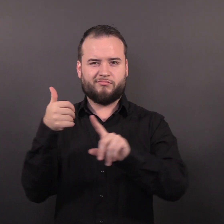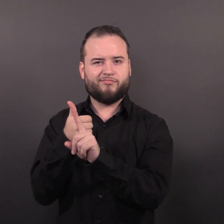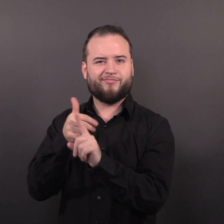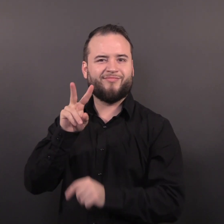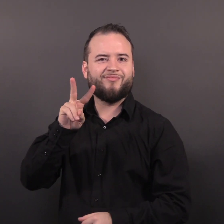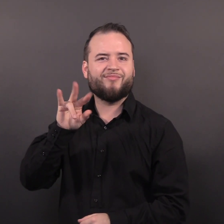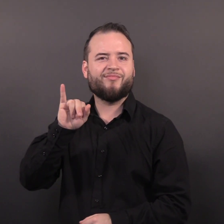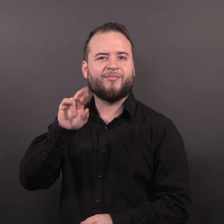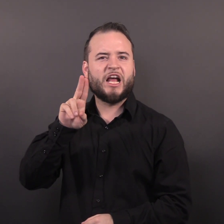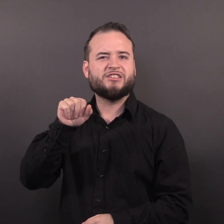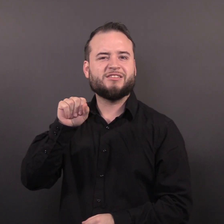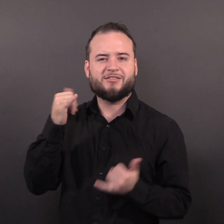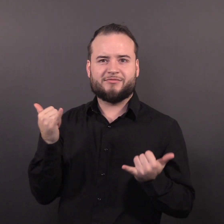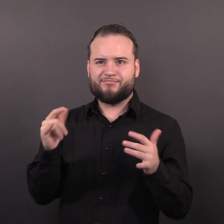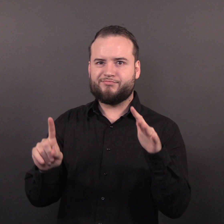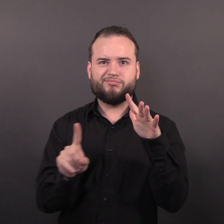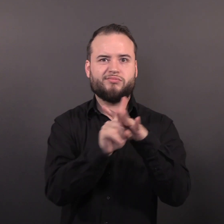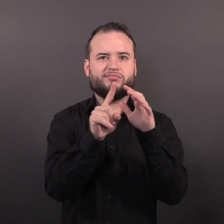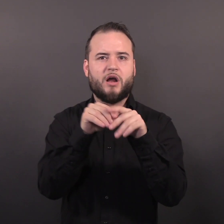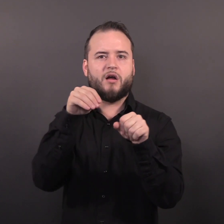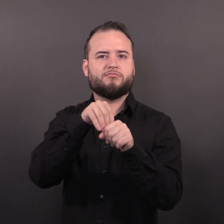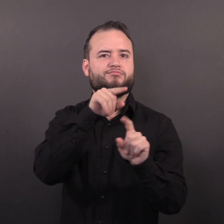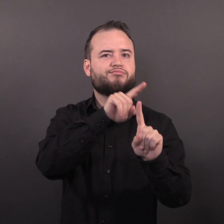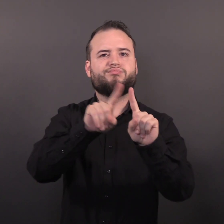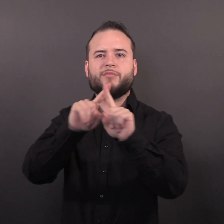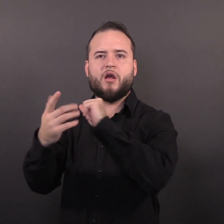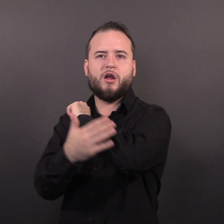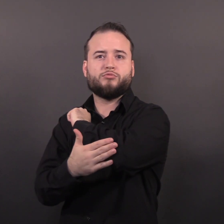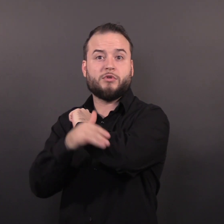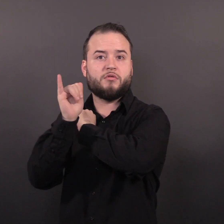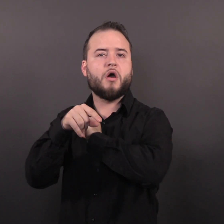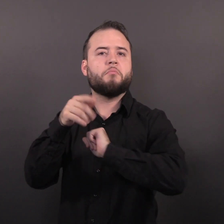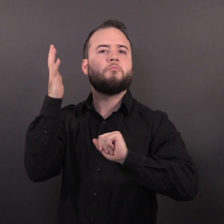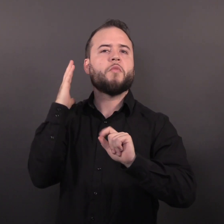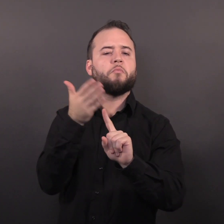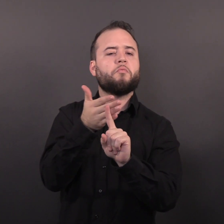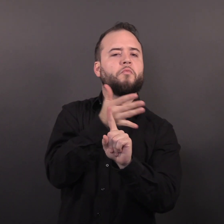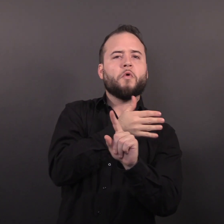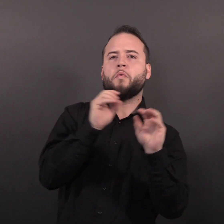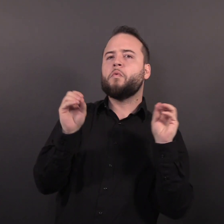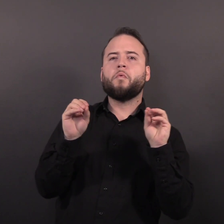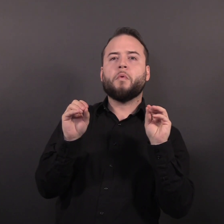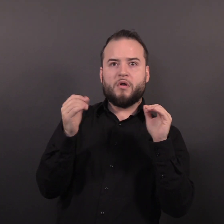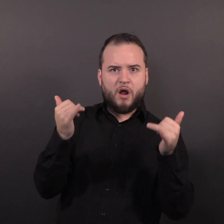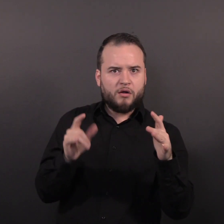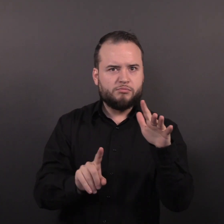An outbreak of a viral infection called monkeypox is currently being reported in countries that have